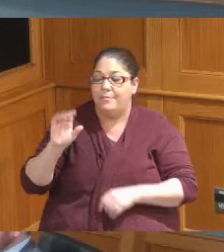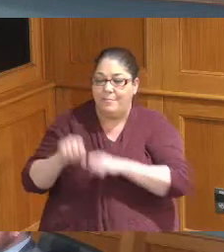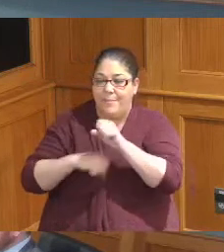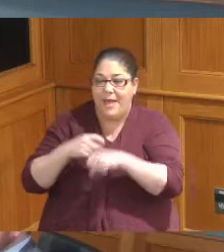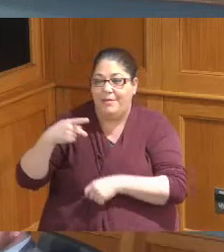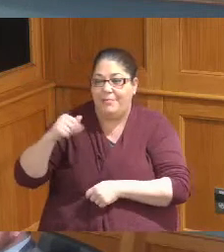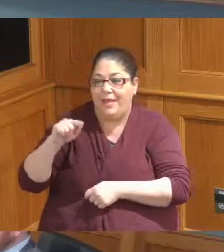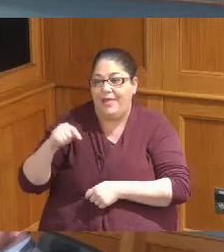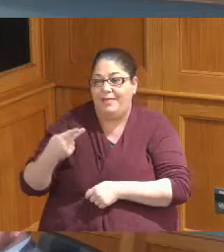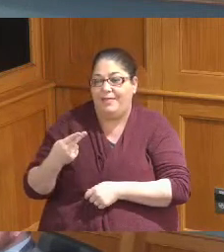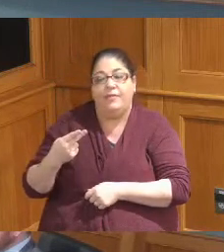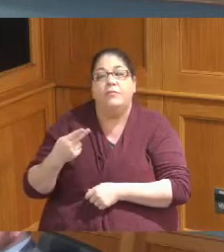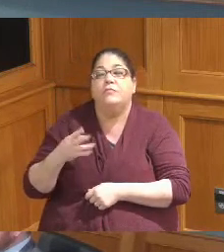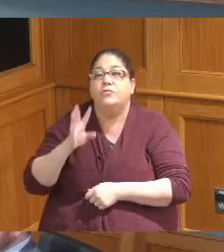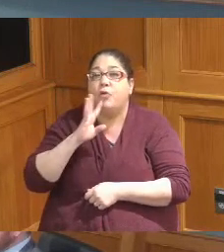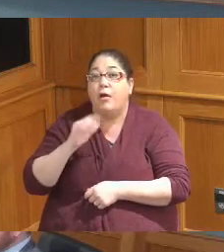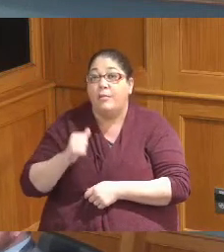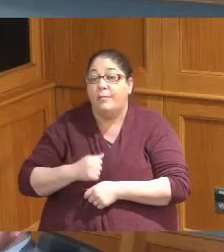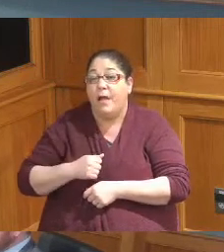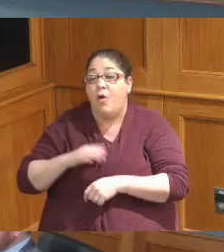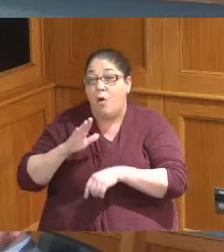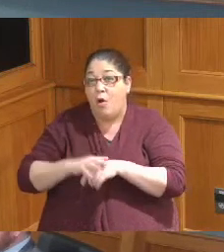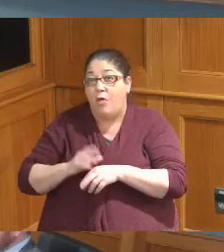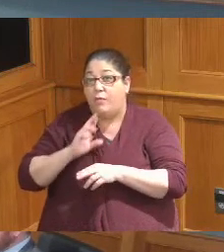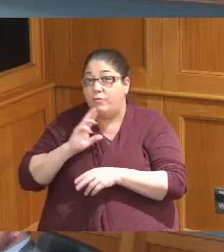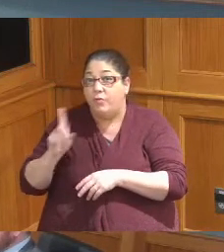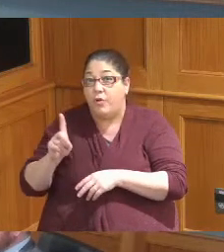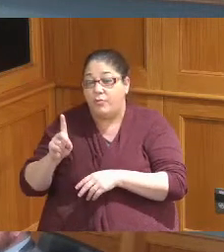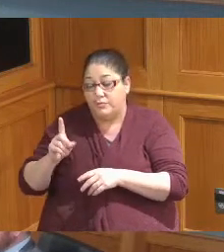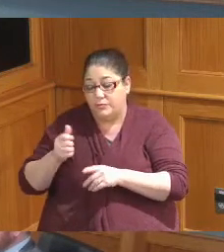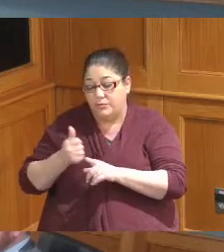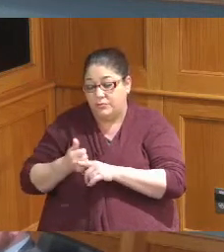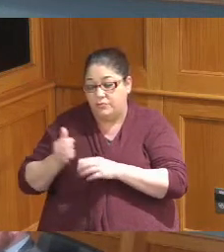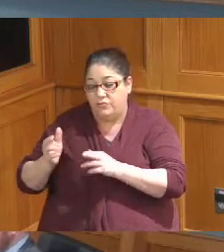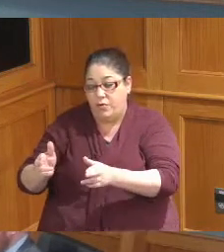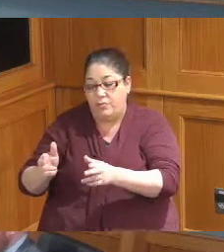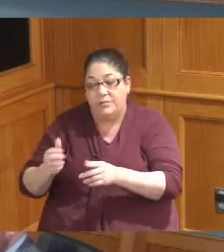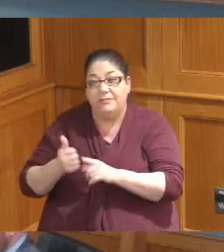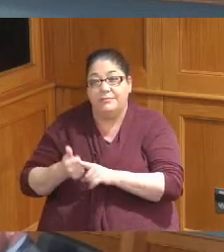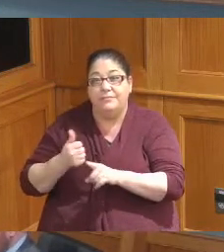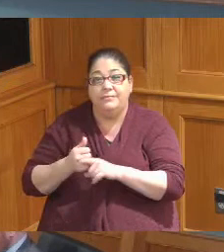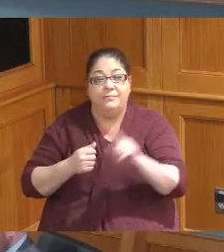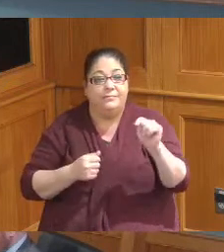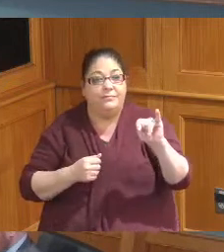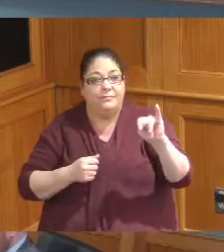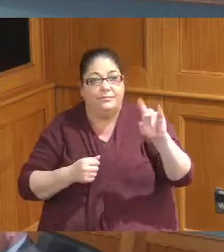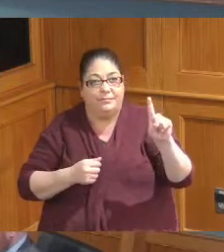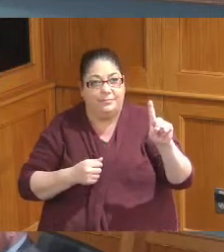the road the the money that was fulfilling to the TID was more for those bike paths along the Mill